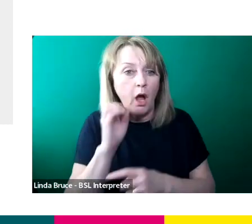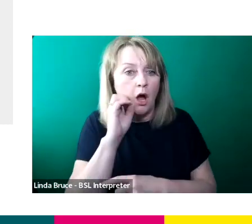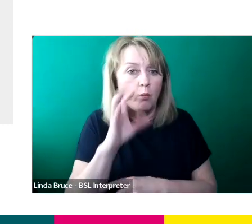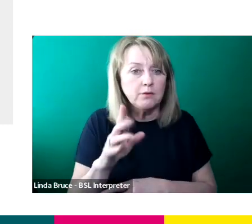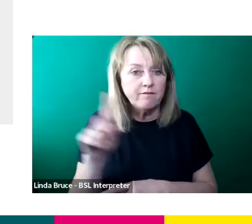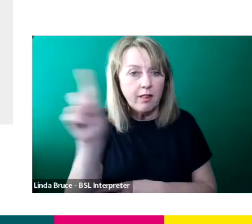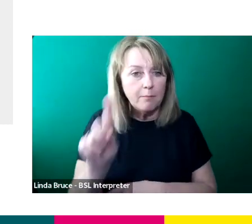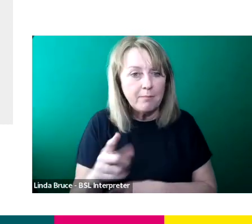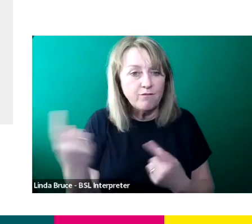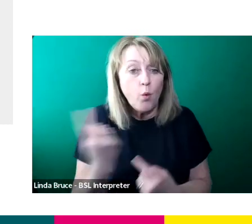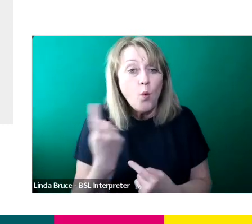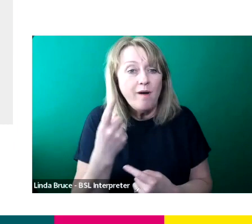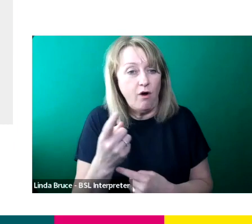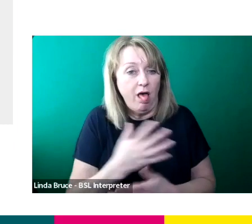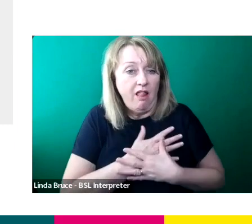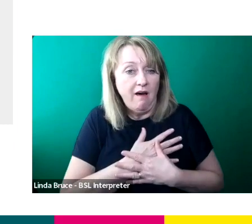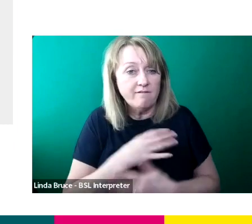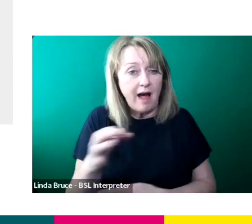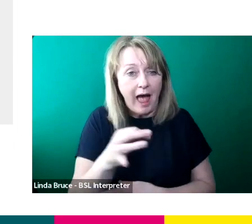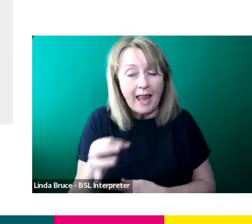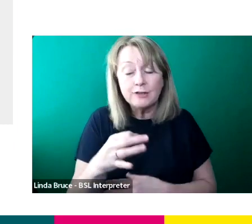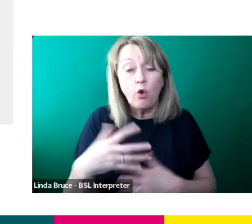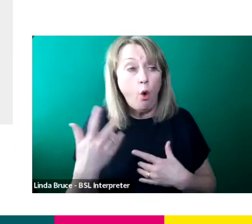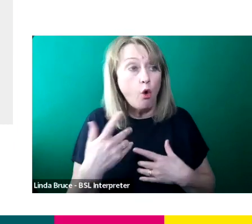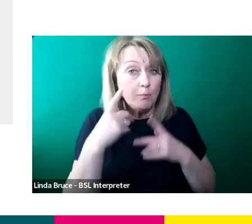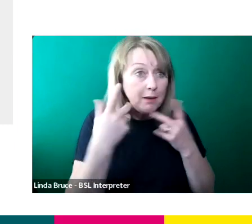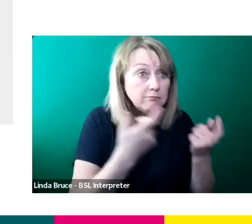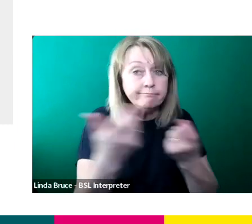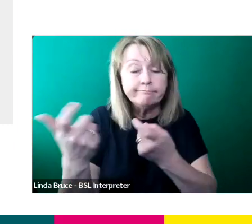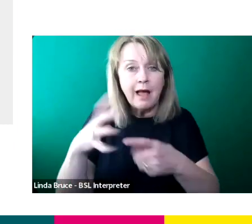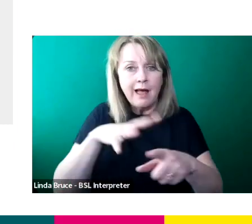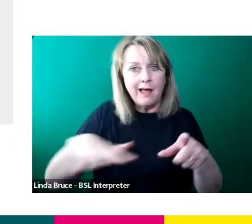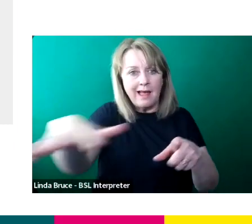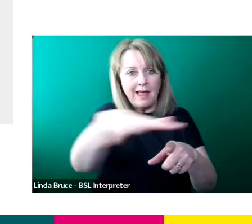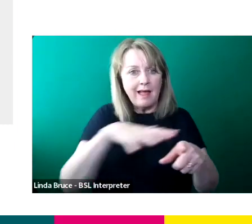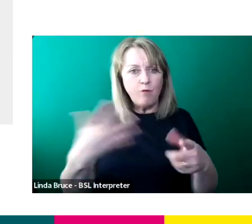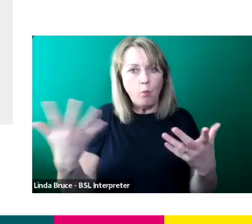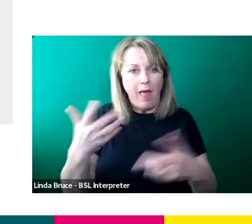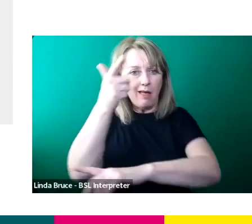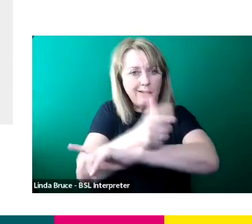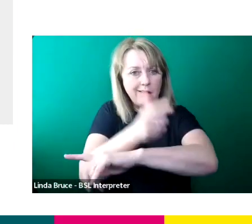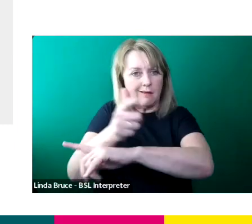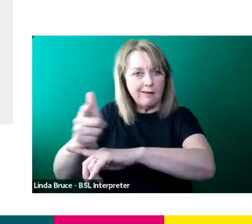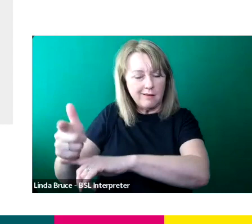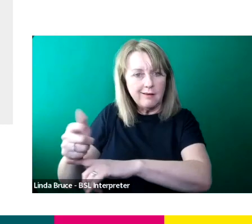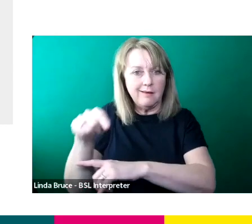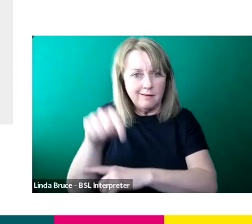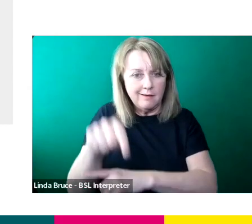You might be setting up shoots, finding locations for the team, there's lots of you are real support to the team at that level.